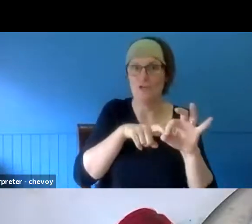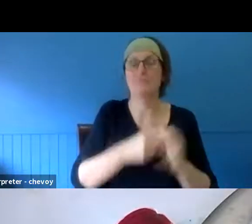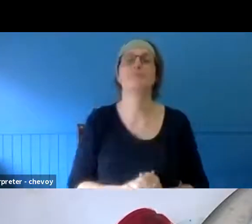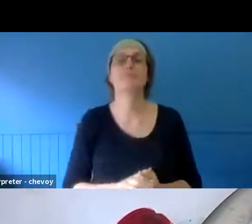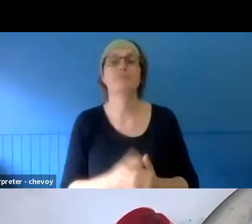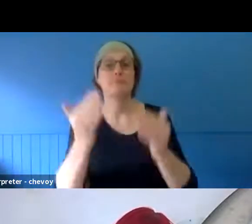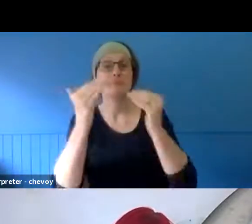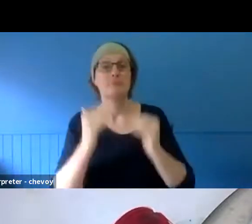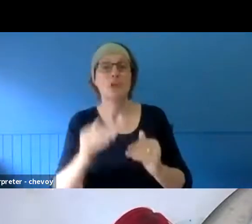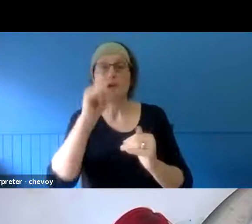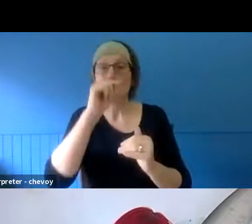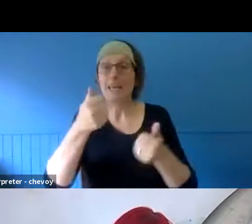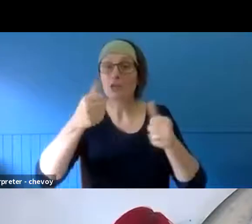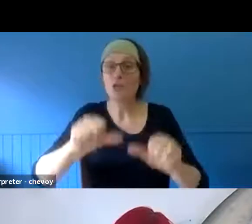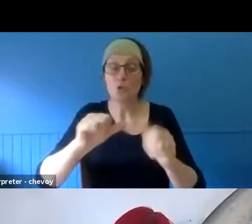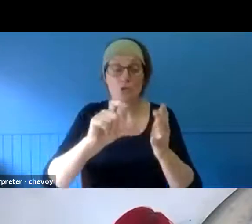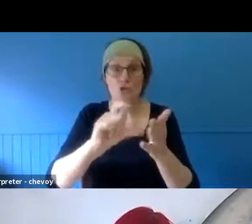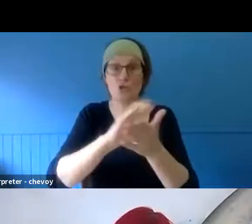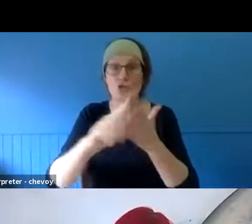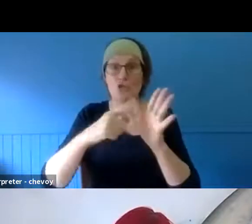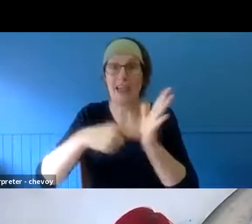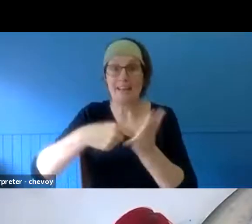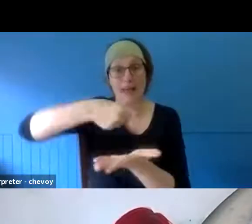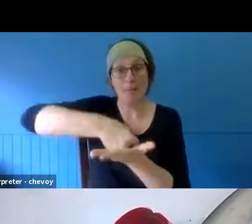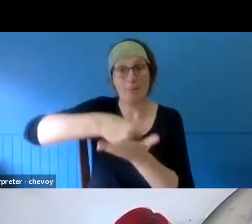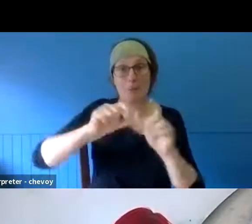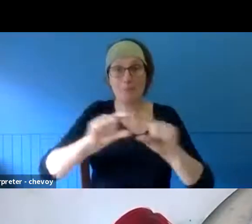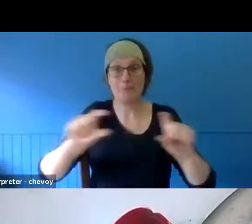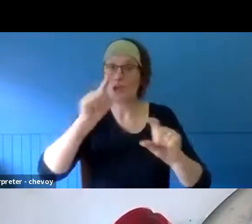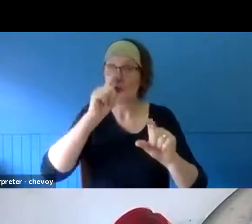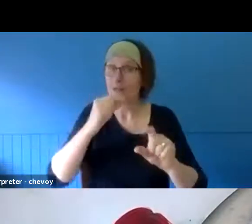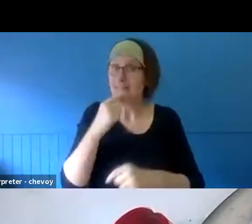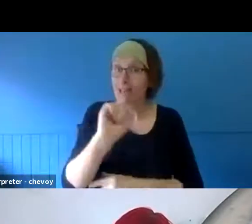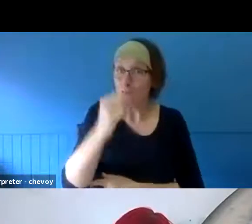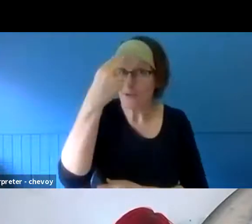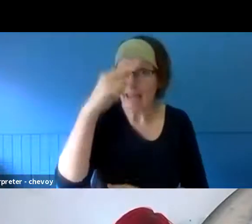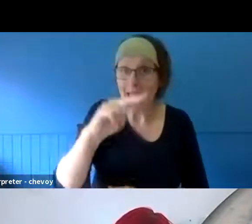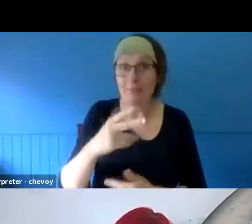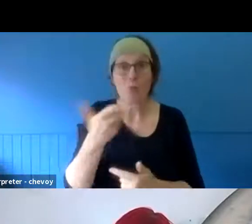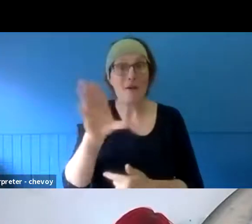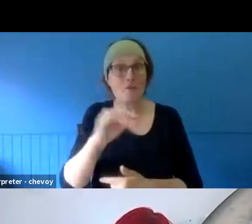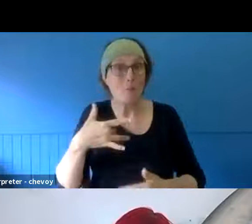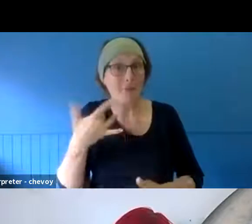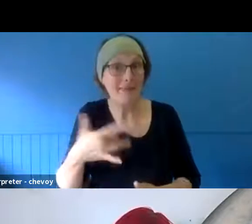yourself and let us know where you're tuning in from today. Today's